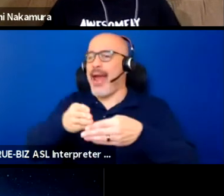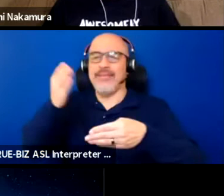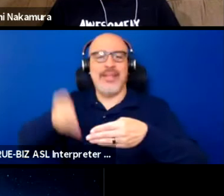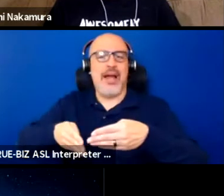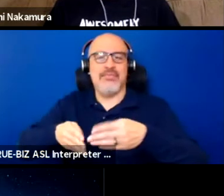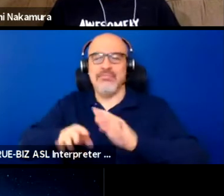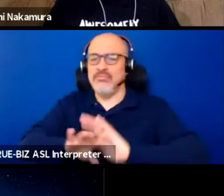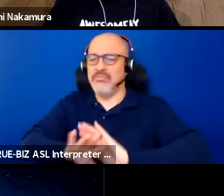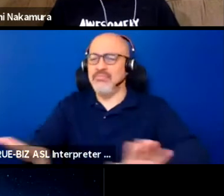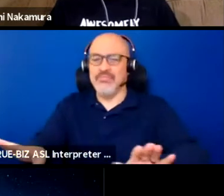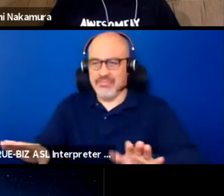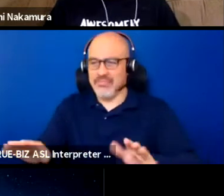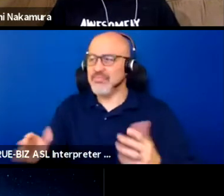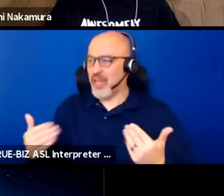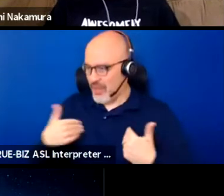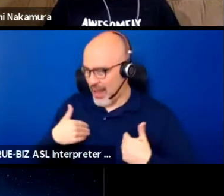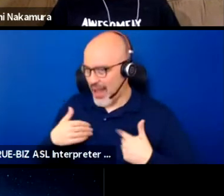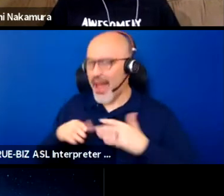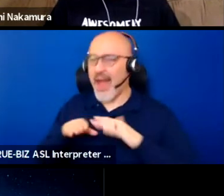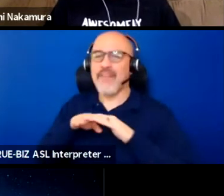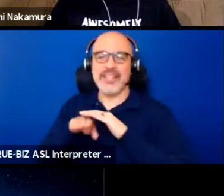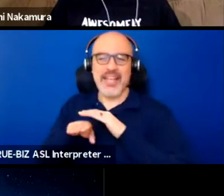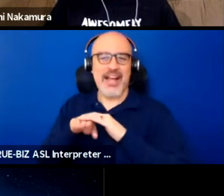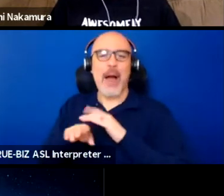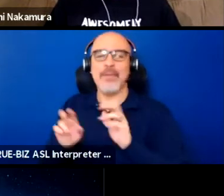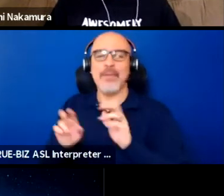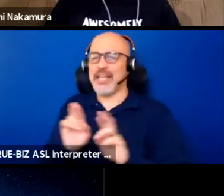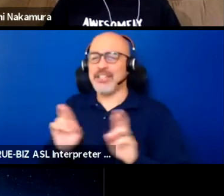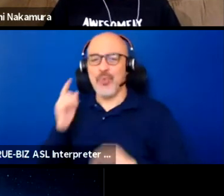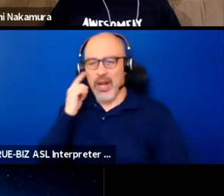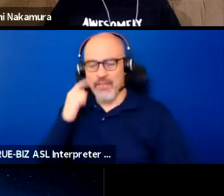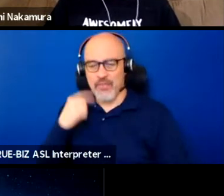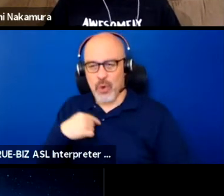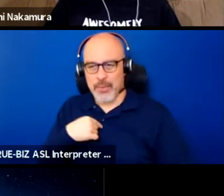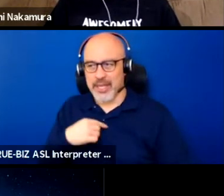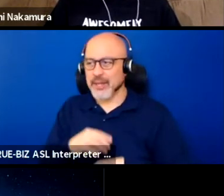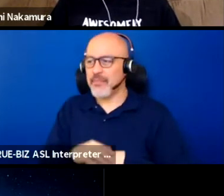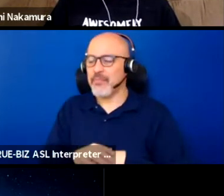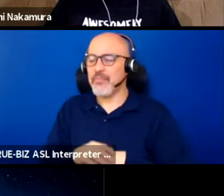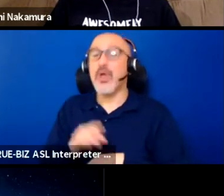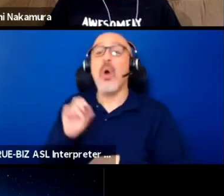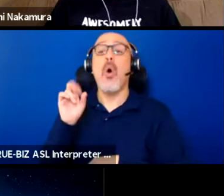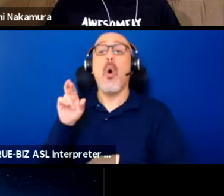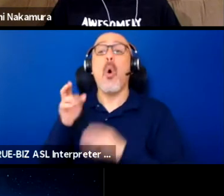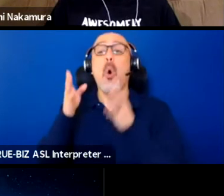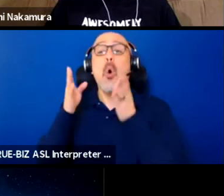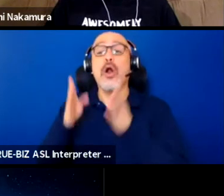they have all of your accommodations ready for you, and/or somebody will come up to you and be like,